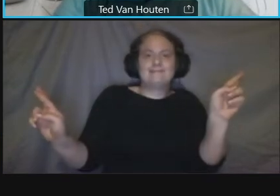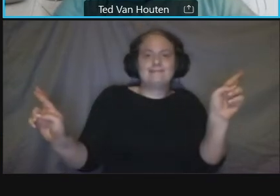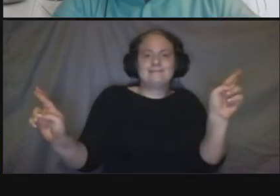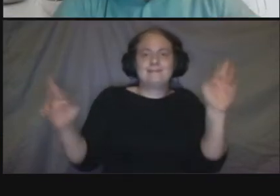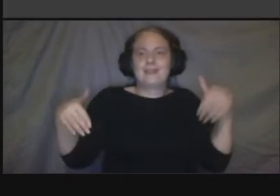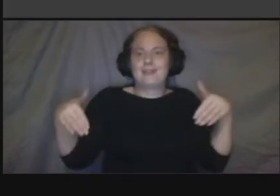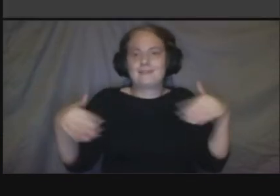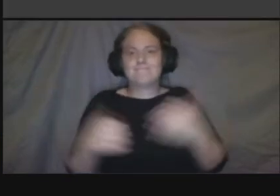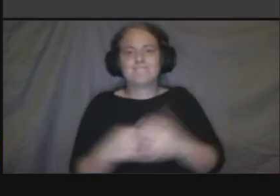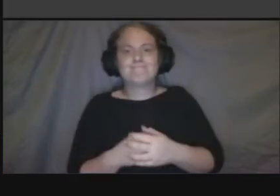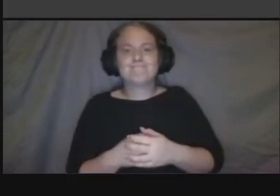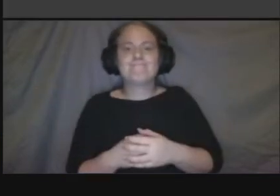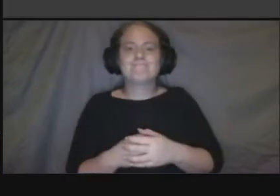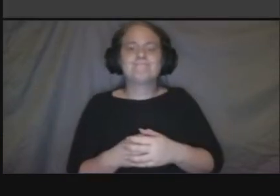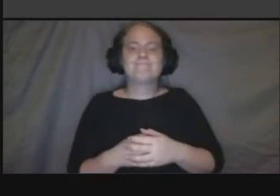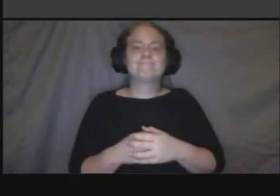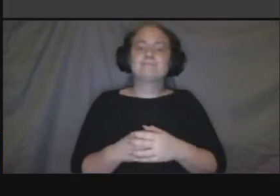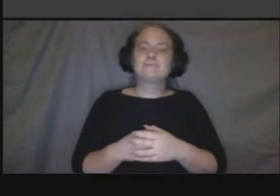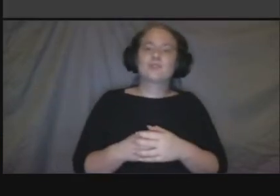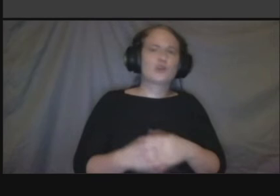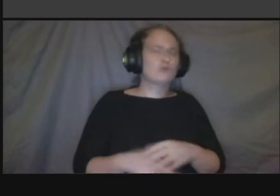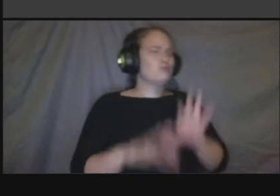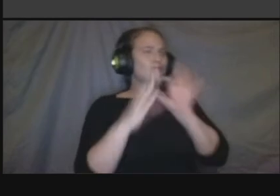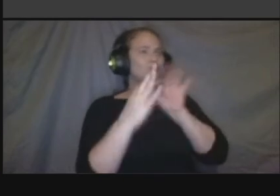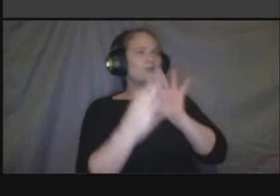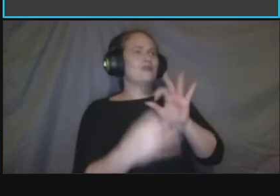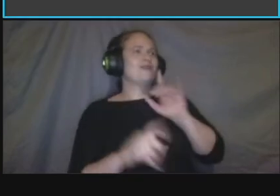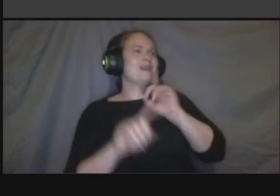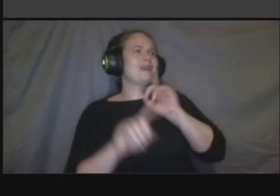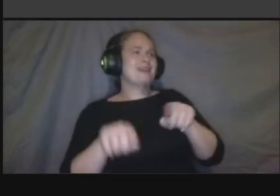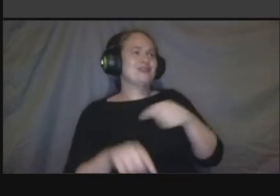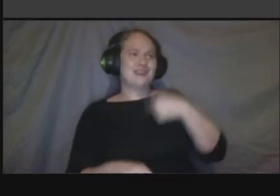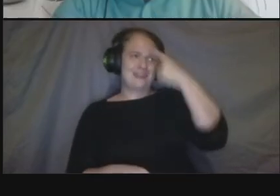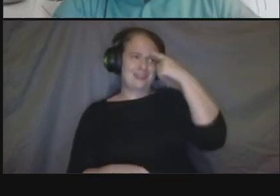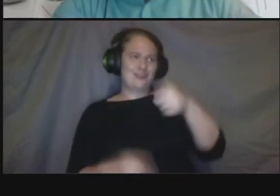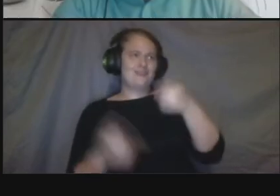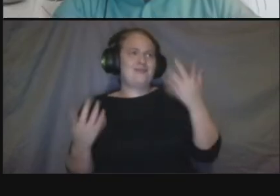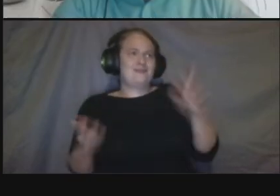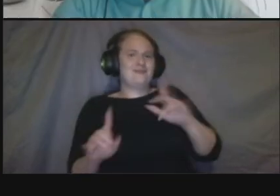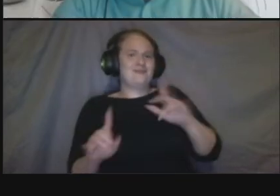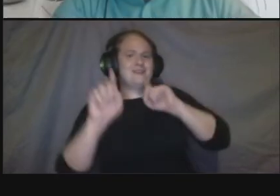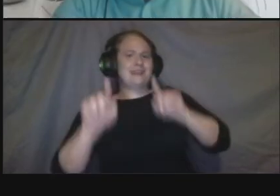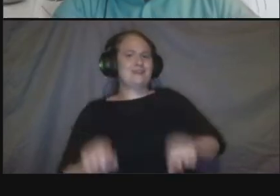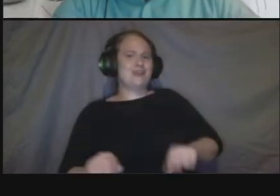great i think you answered two questions at that point so we'll move on to the next one okay